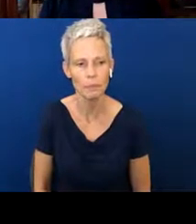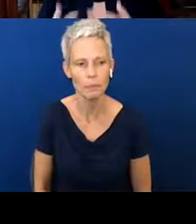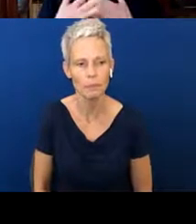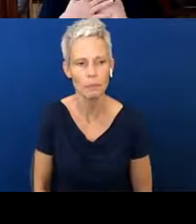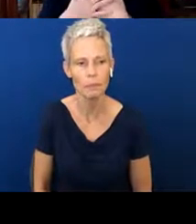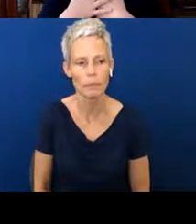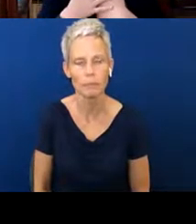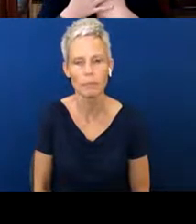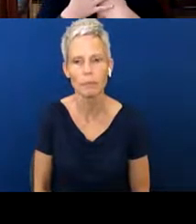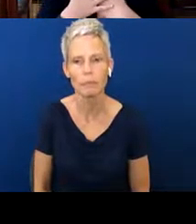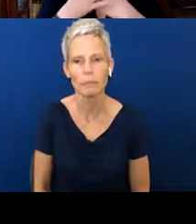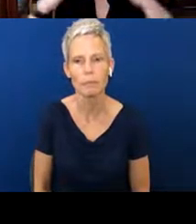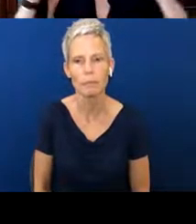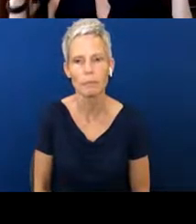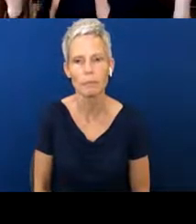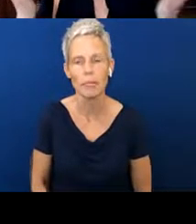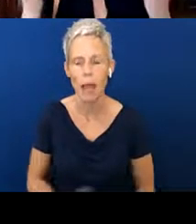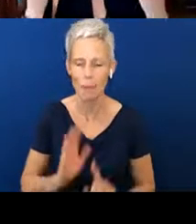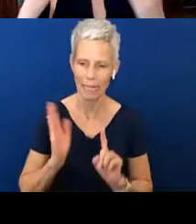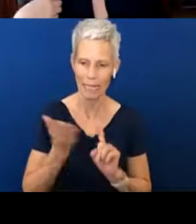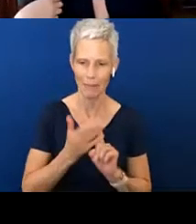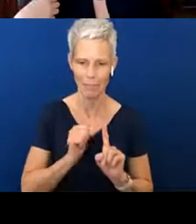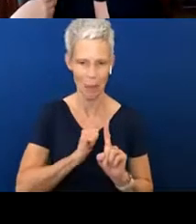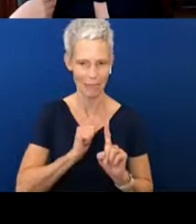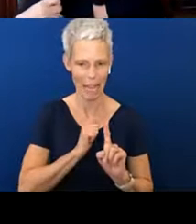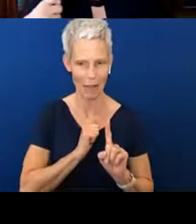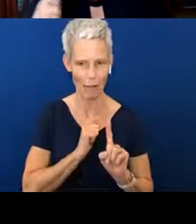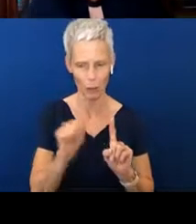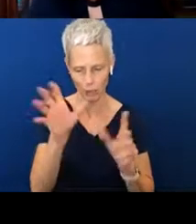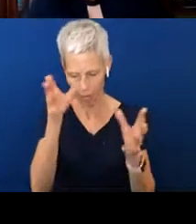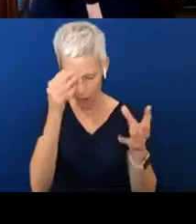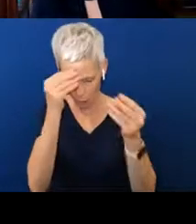I'm just going to convince myself that you're all just taking it in and writing down a lot of notes.